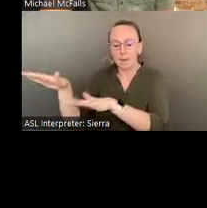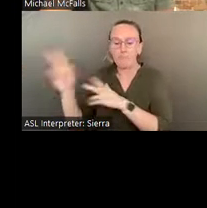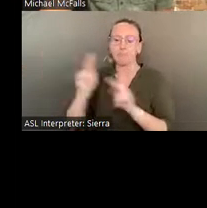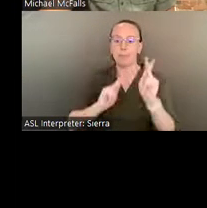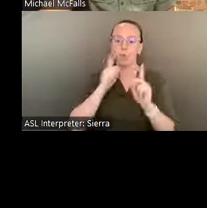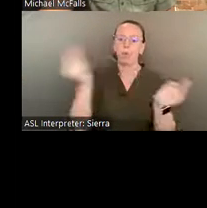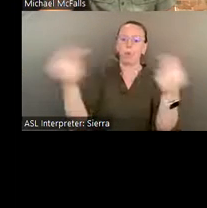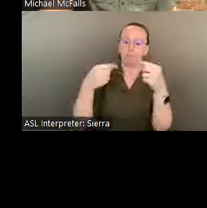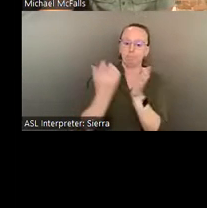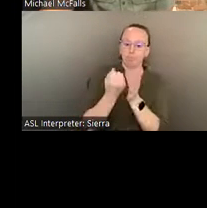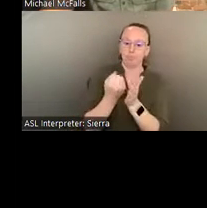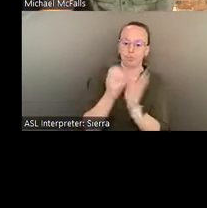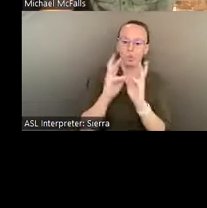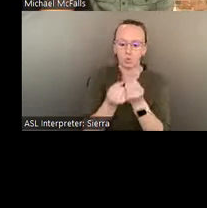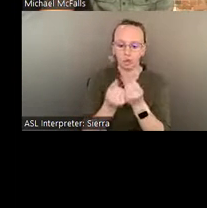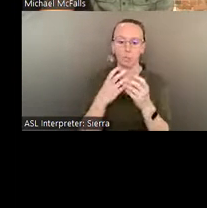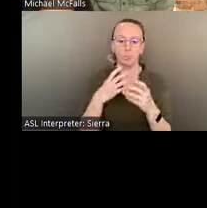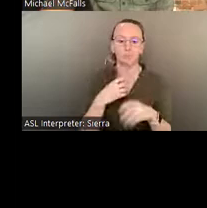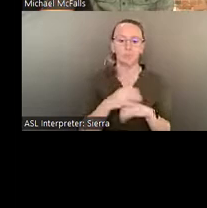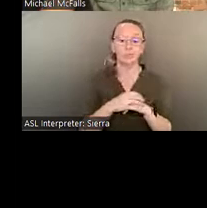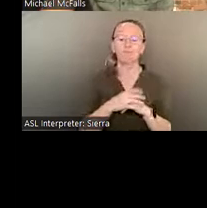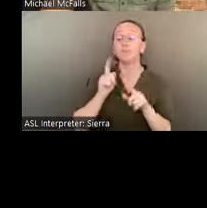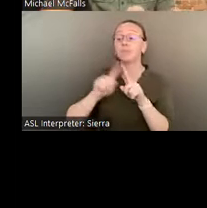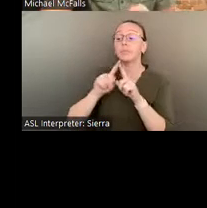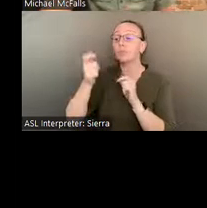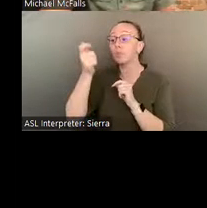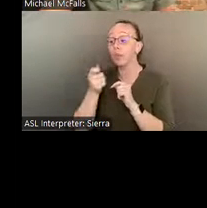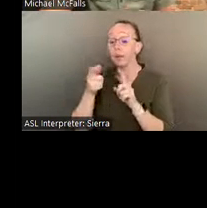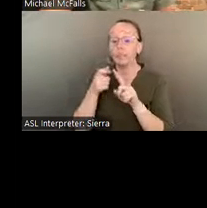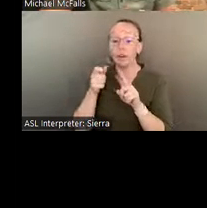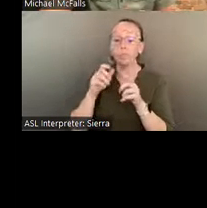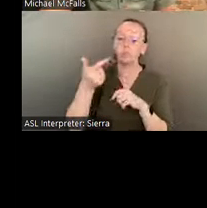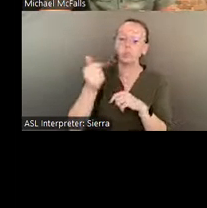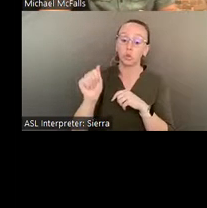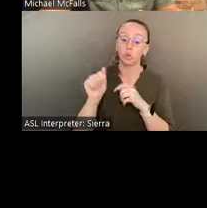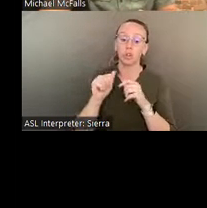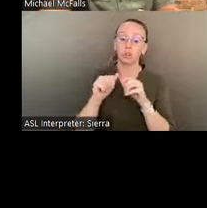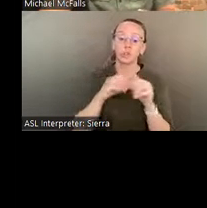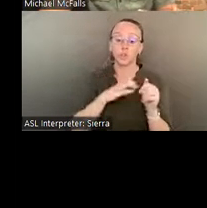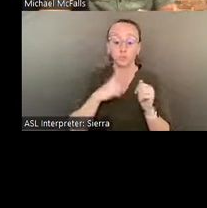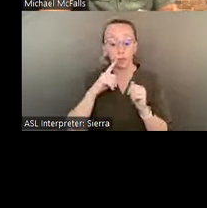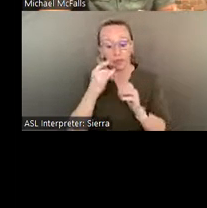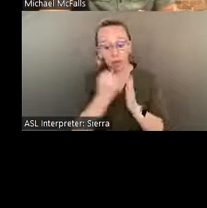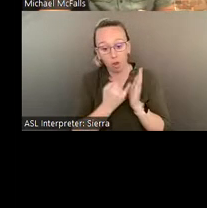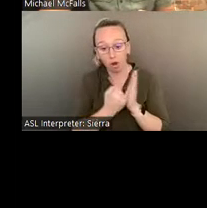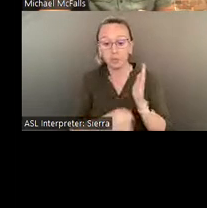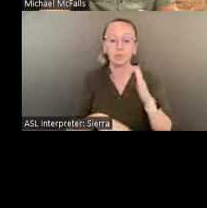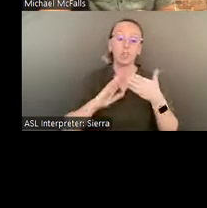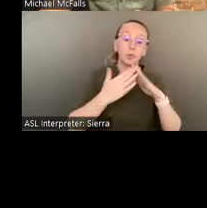We receive grants from the Georgia Council for the Arts, the Community Foundation, the Georgia Department of Economic Development, and the Kohler Foundation.